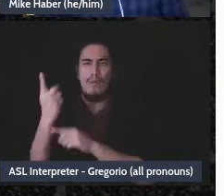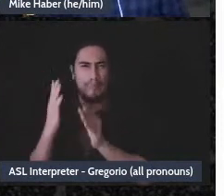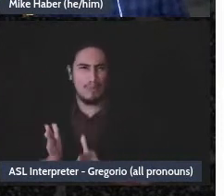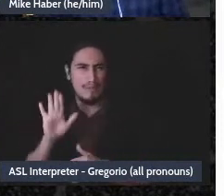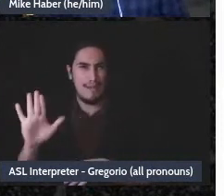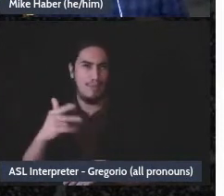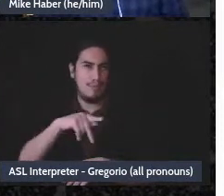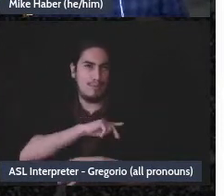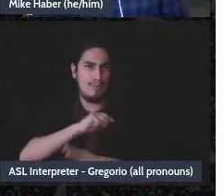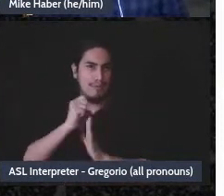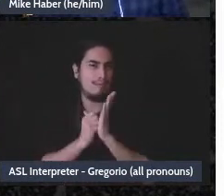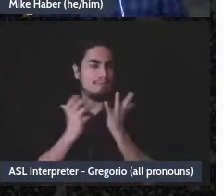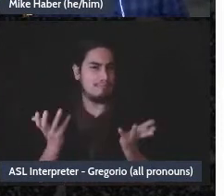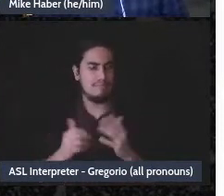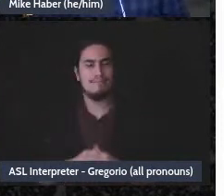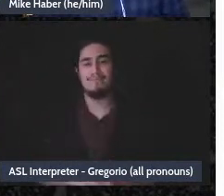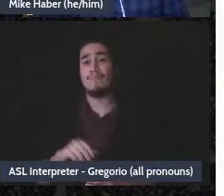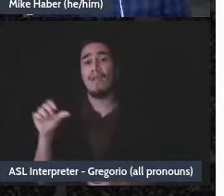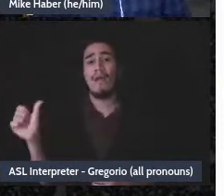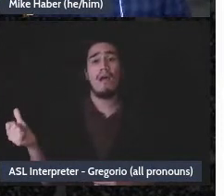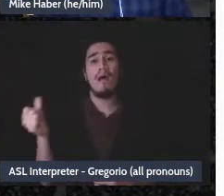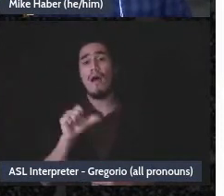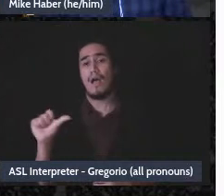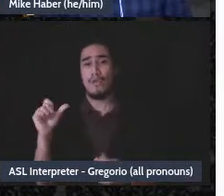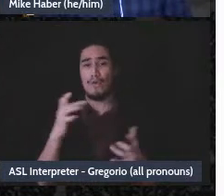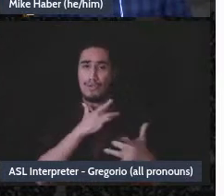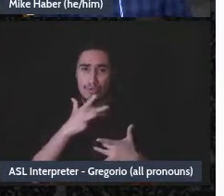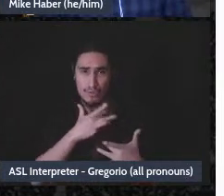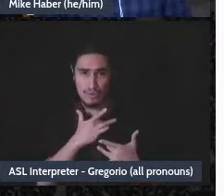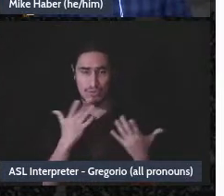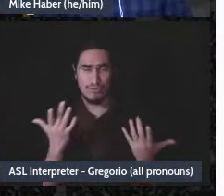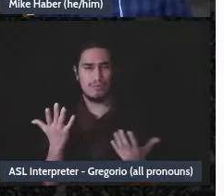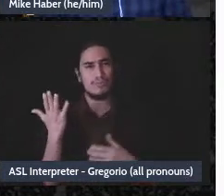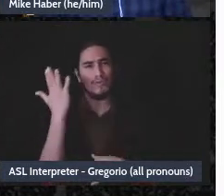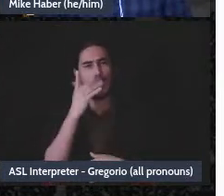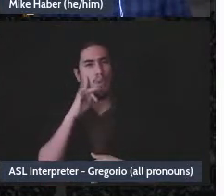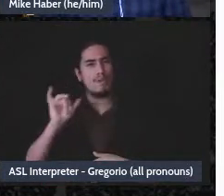The second concern - and this is, you know, at least it seems to me like it's talked about